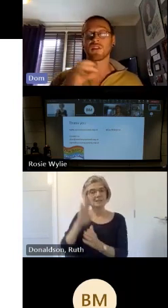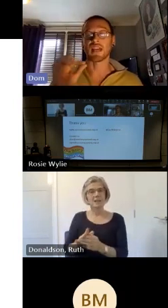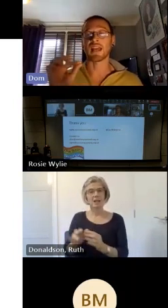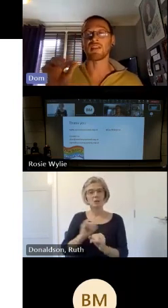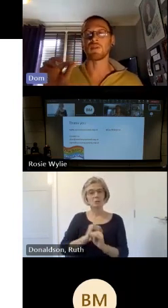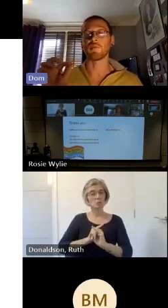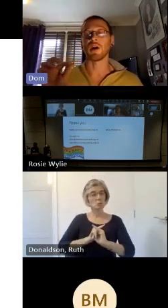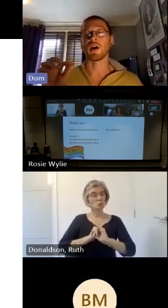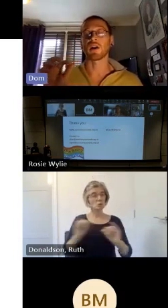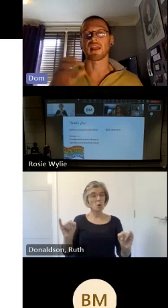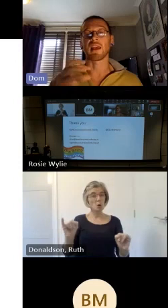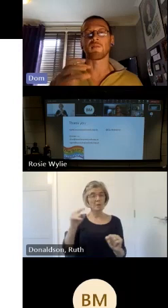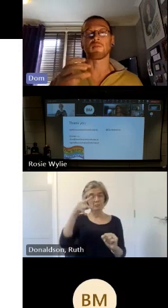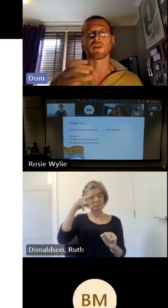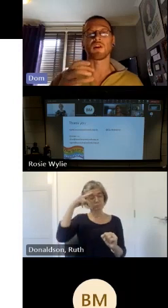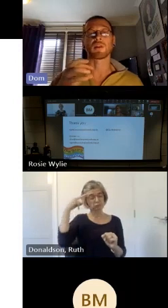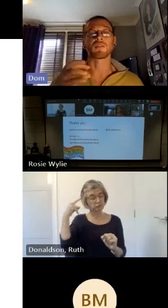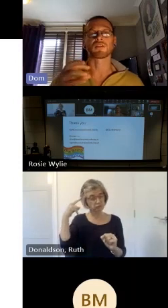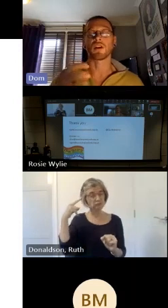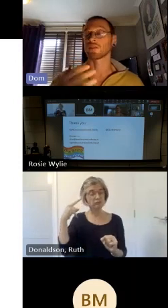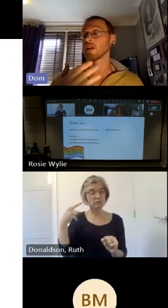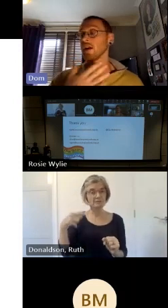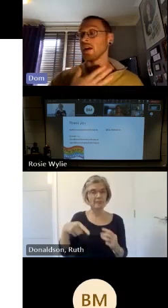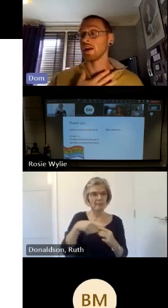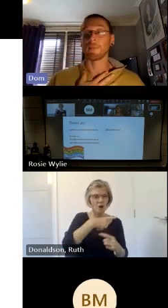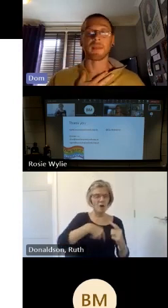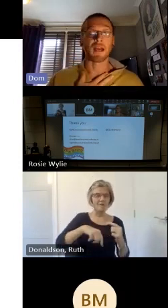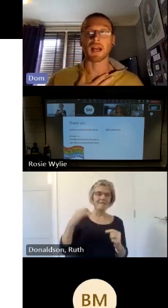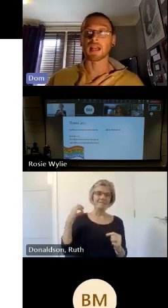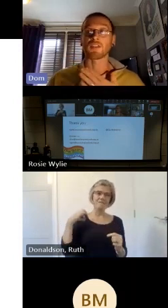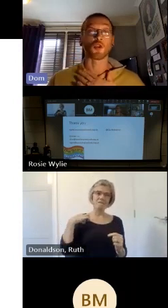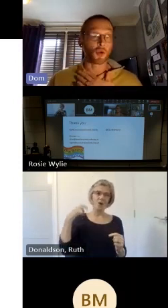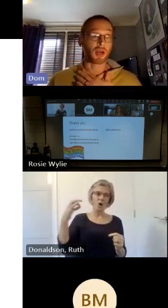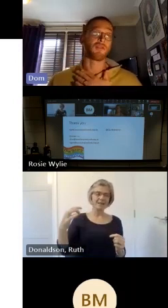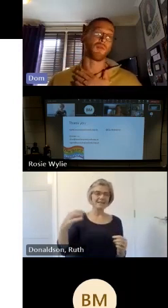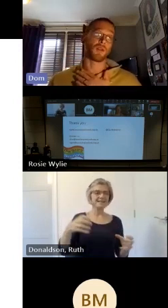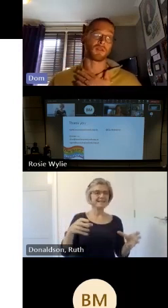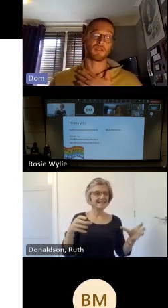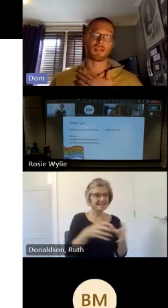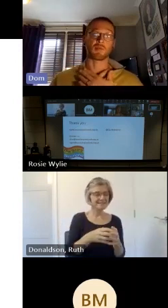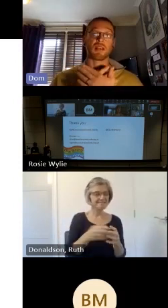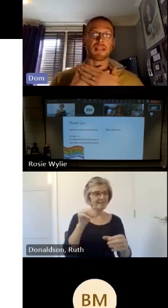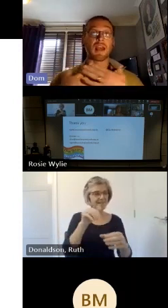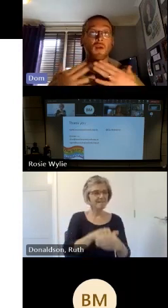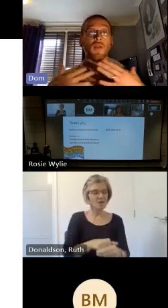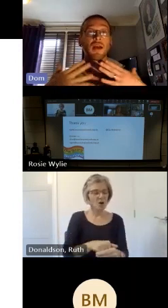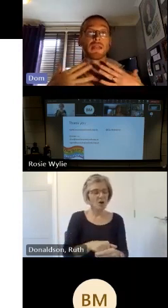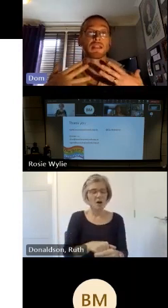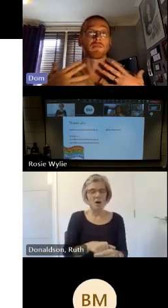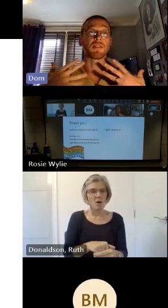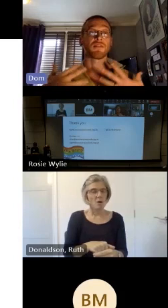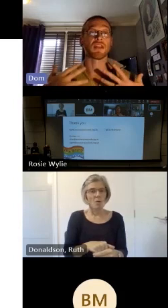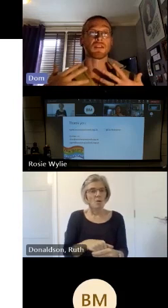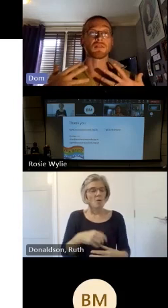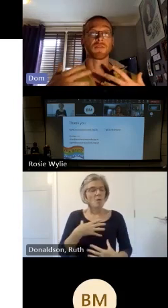a tiny me part and him becoming unstuck I do not have the words to express how that makes me feel